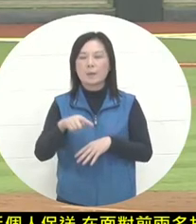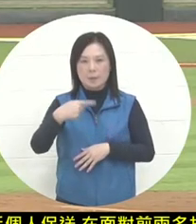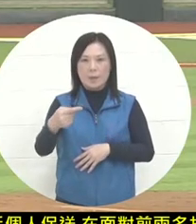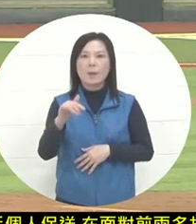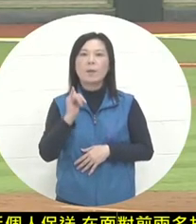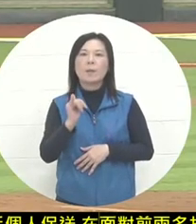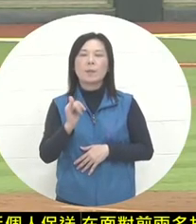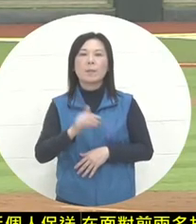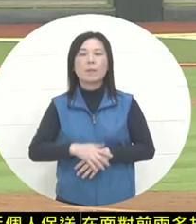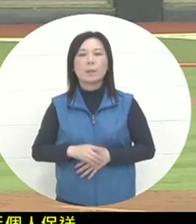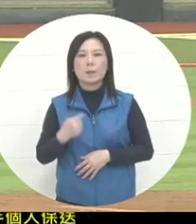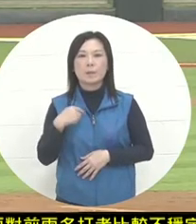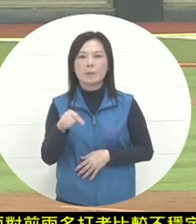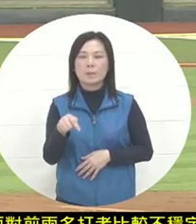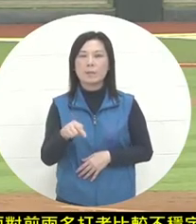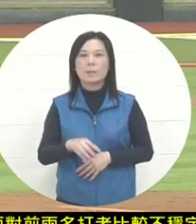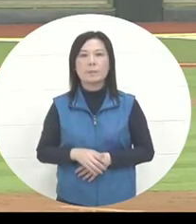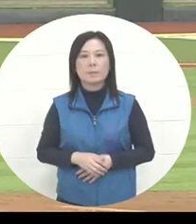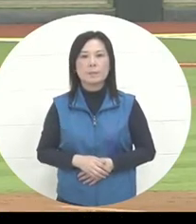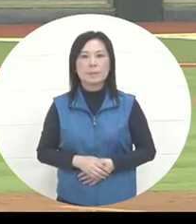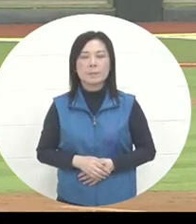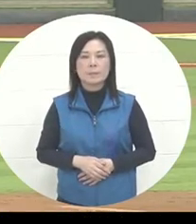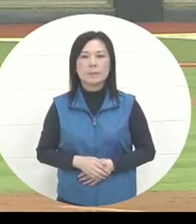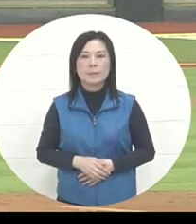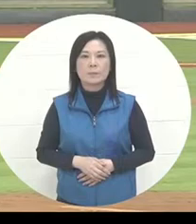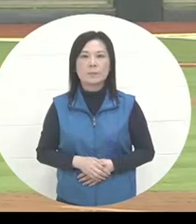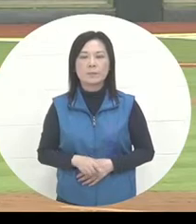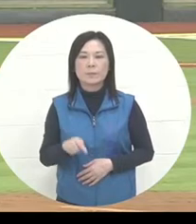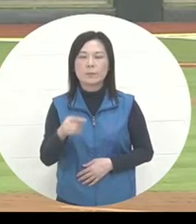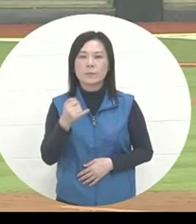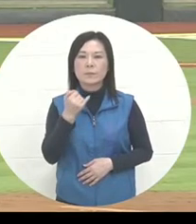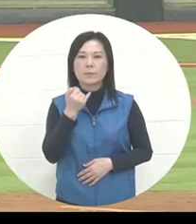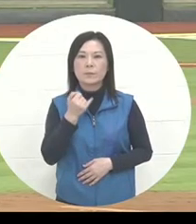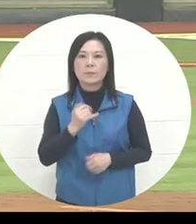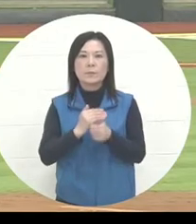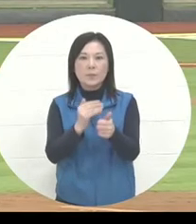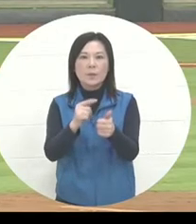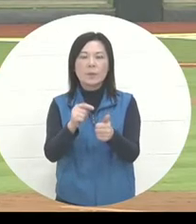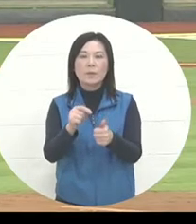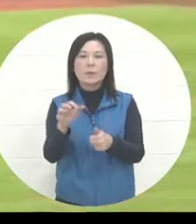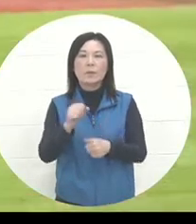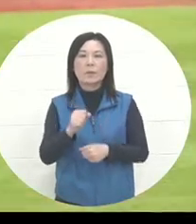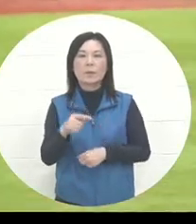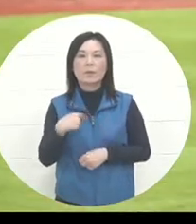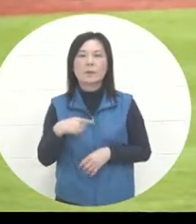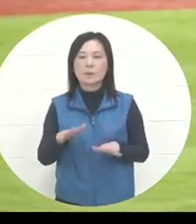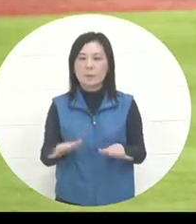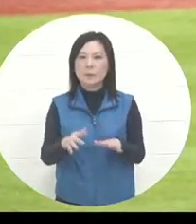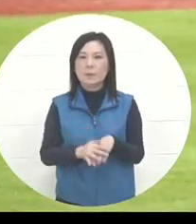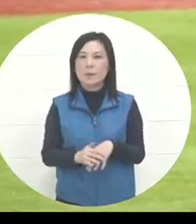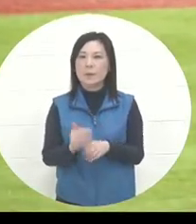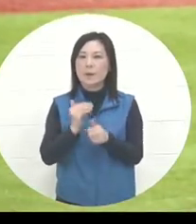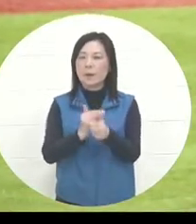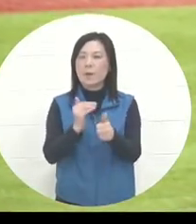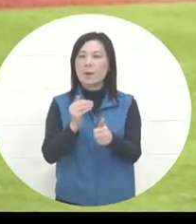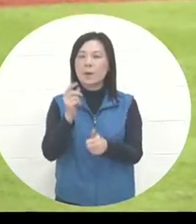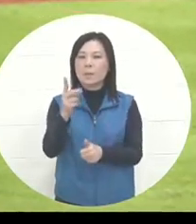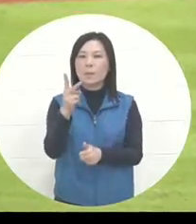to get some outs that should be taken out. Among them, the current two outs are still the same.